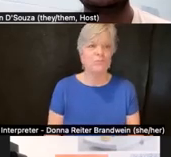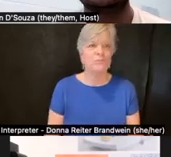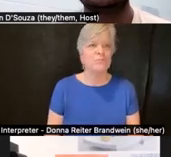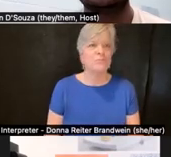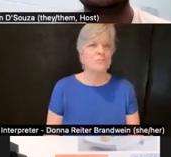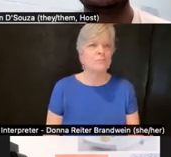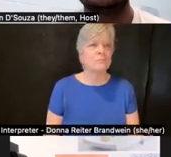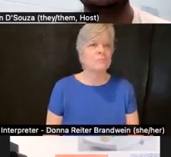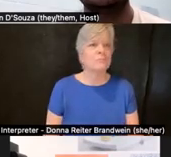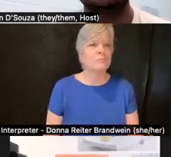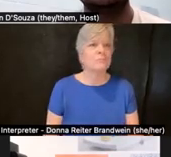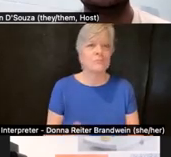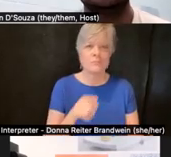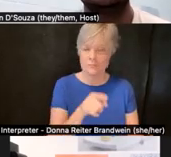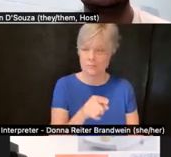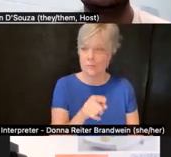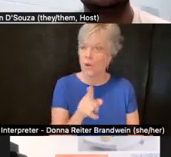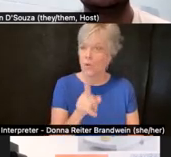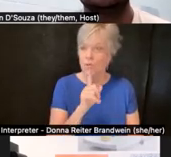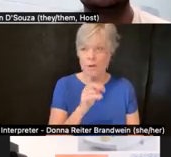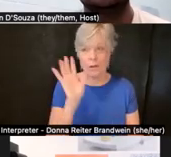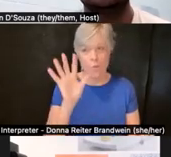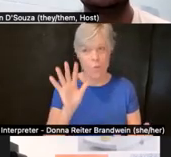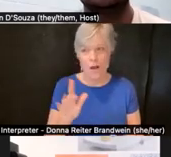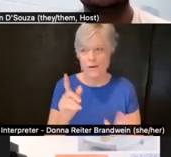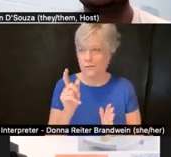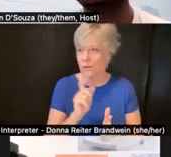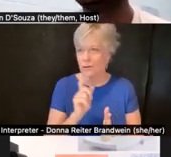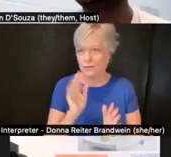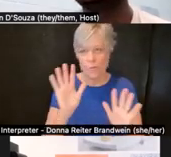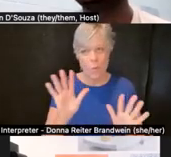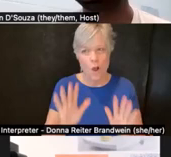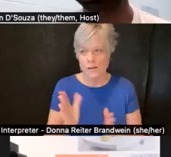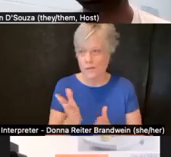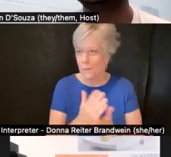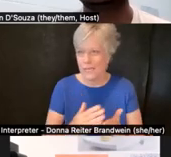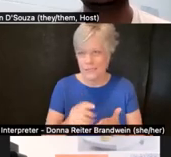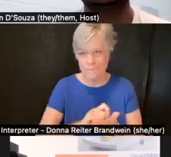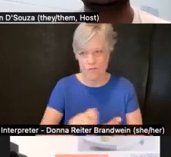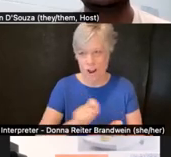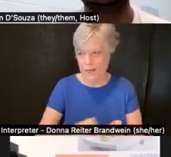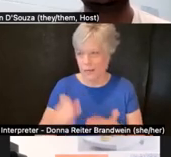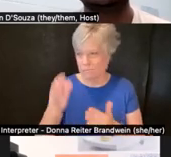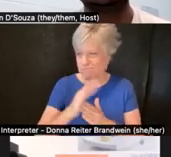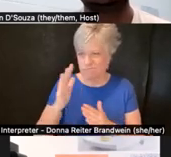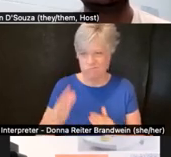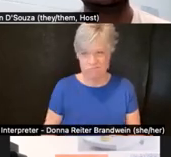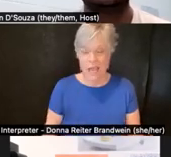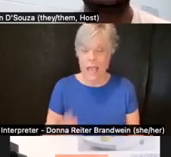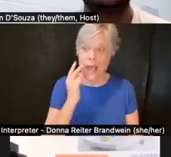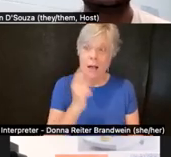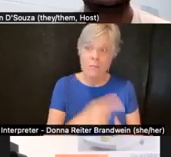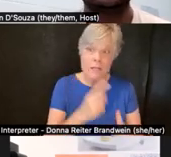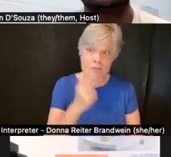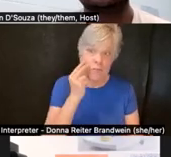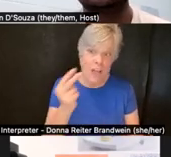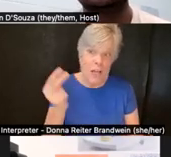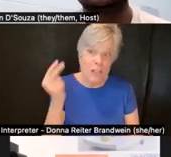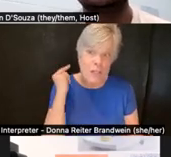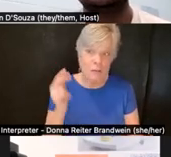because it is really a stellar piece of writing and reflection that was published recently